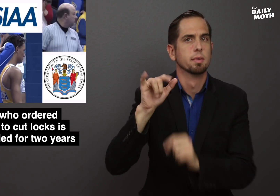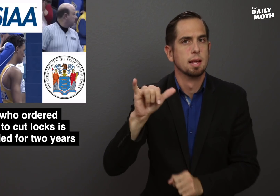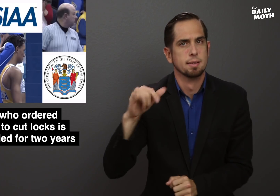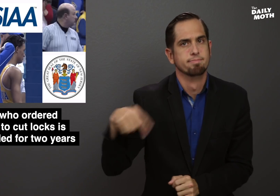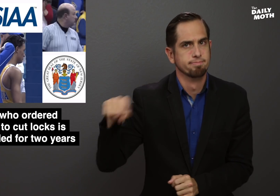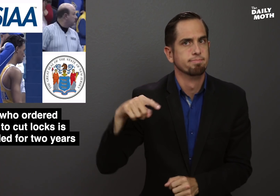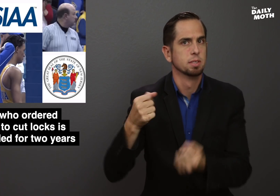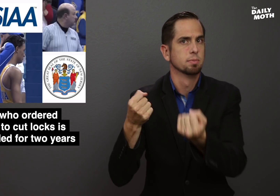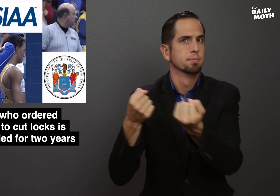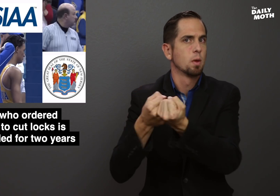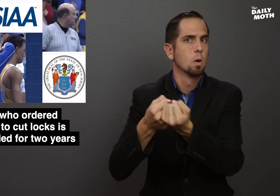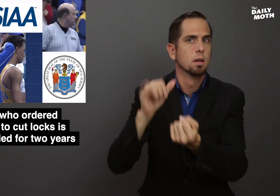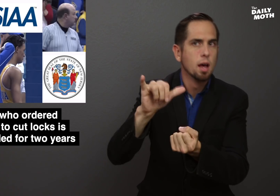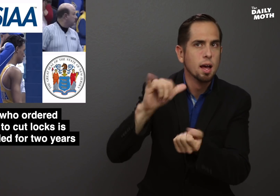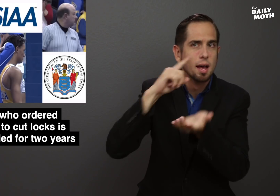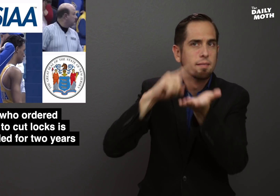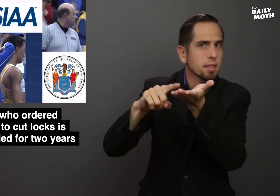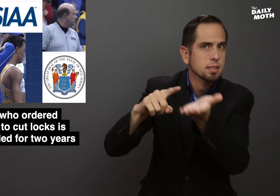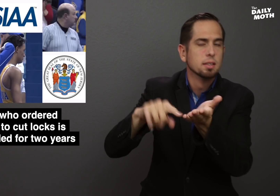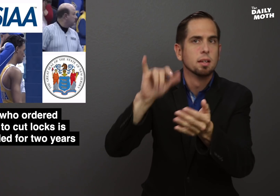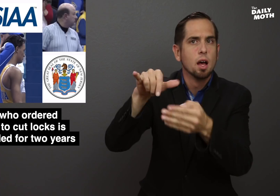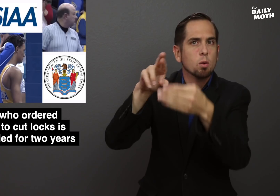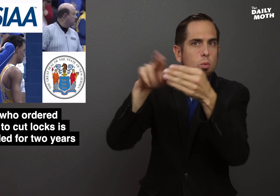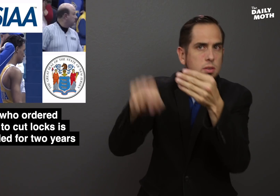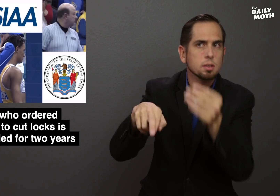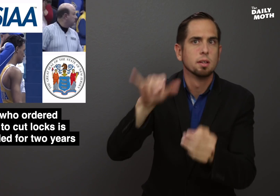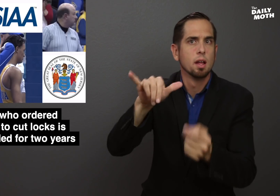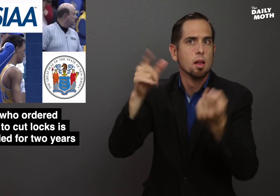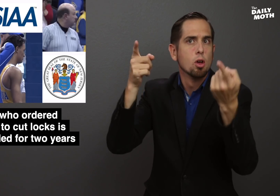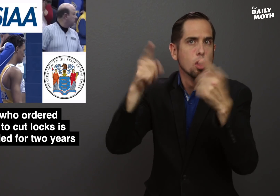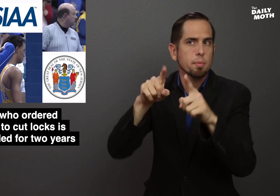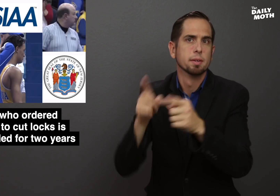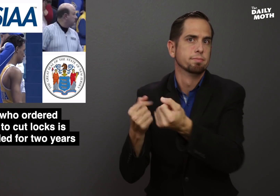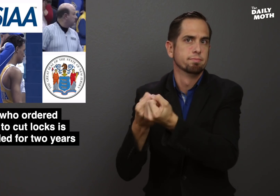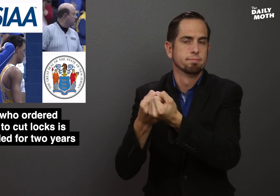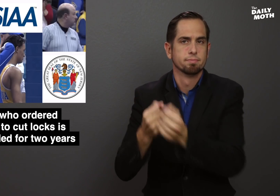they support the results of the investigation and the agreement.